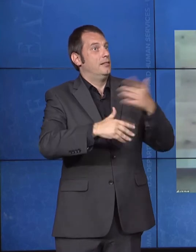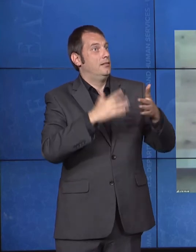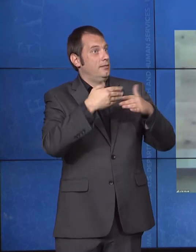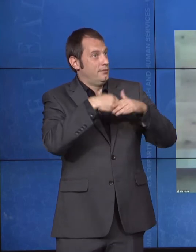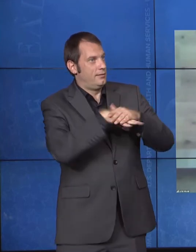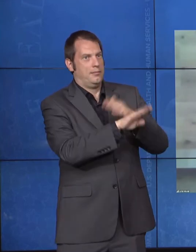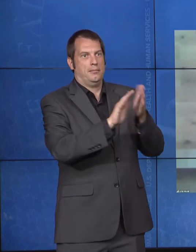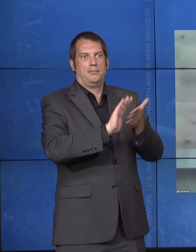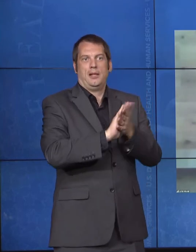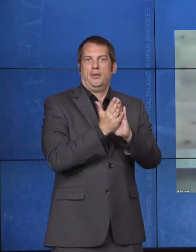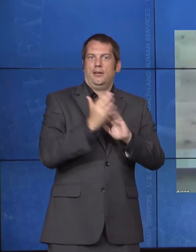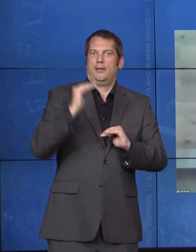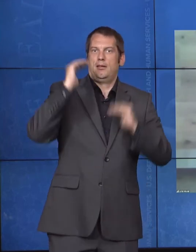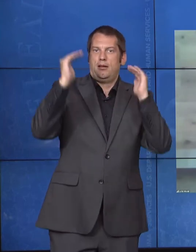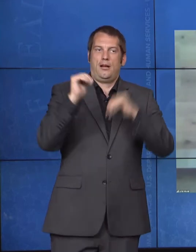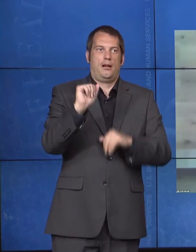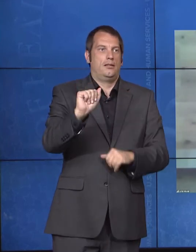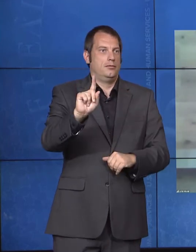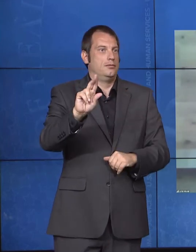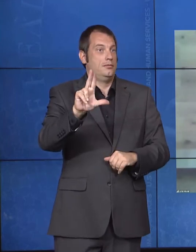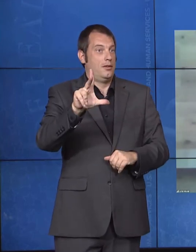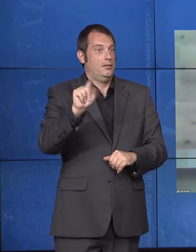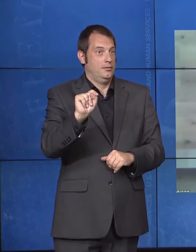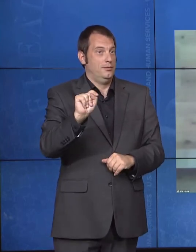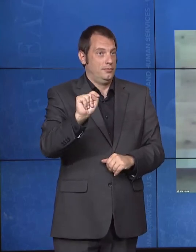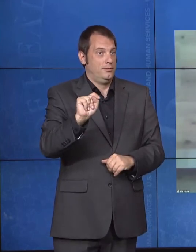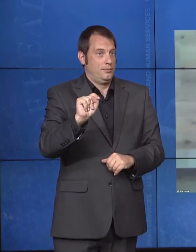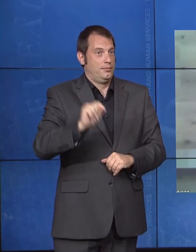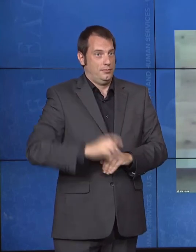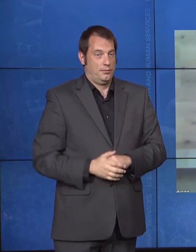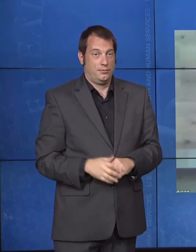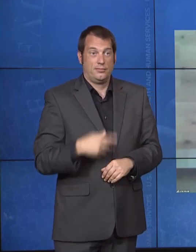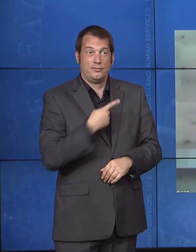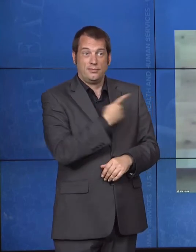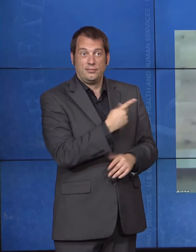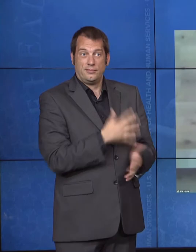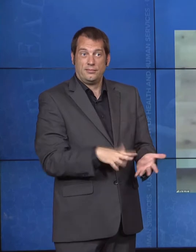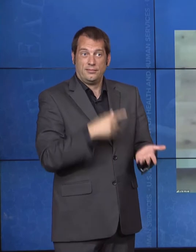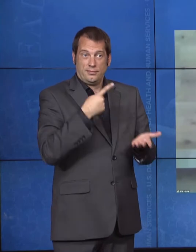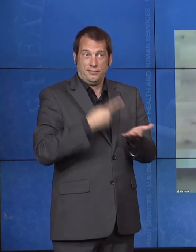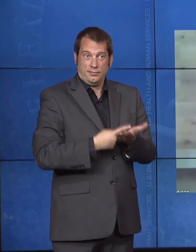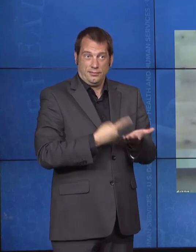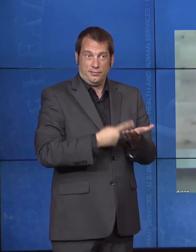we've talked a little bit as well about the important role that early intervention plays